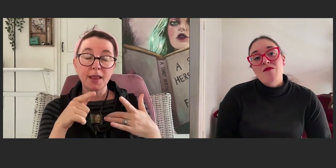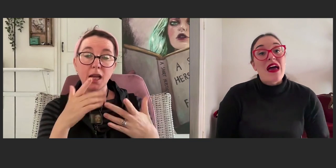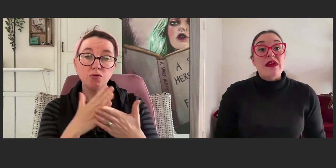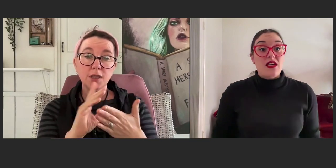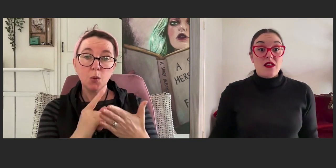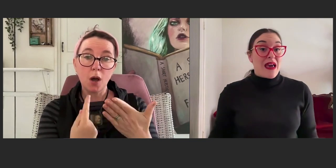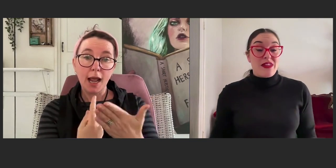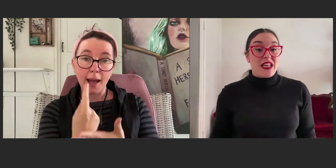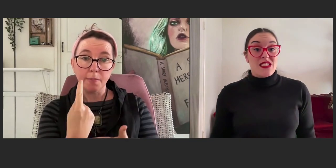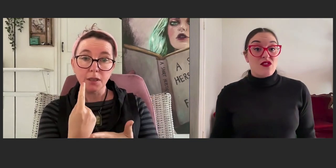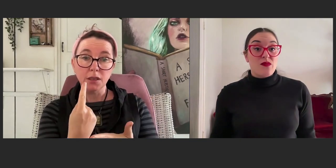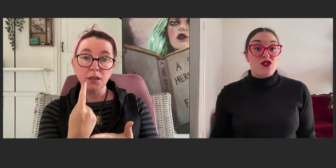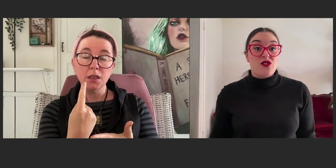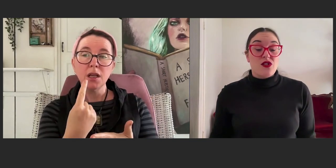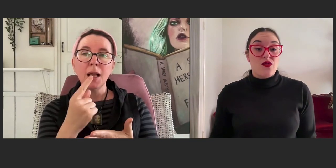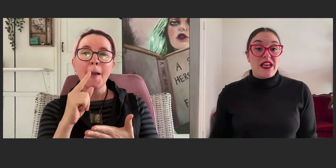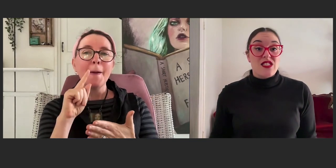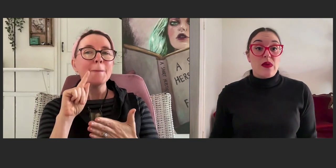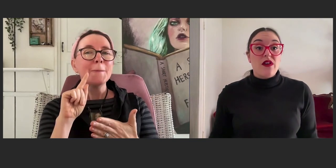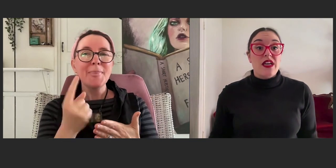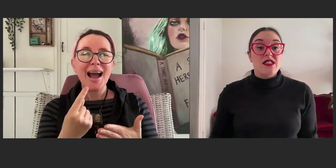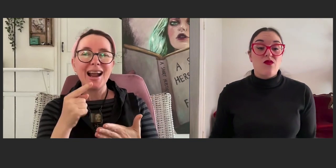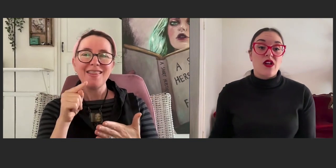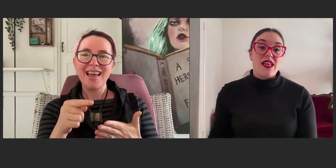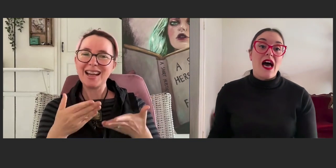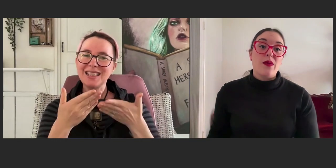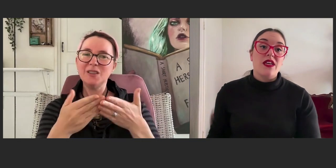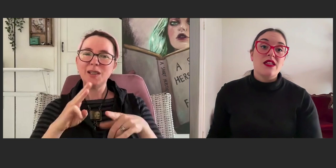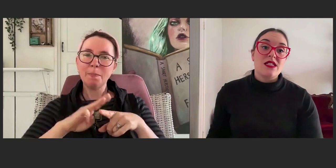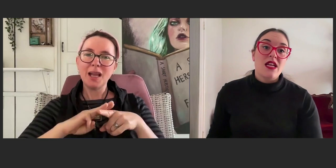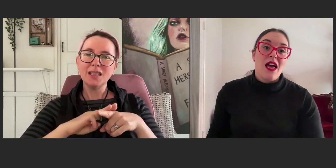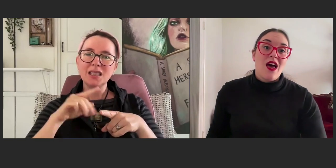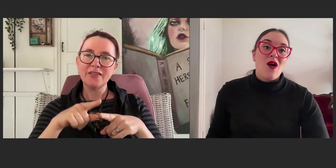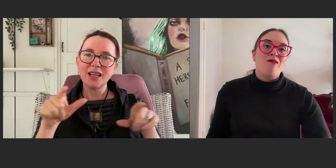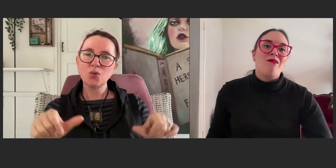maybe that is from a true experience of what has happened,